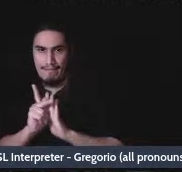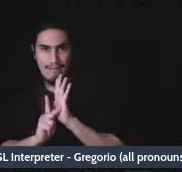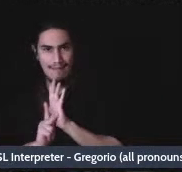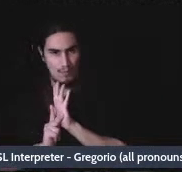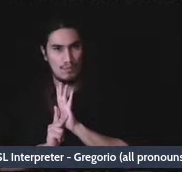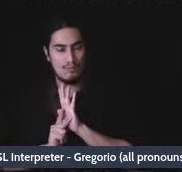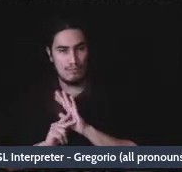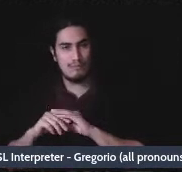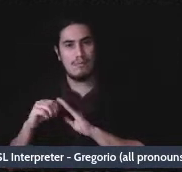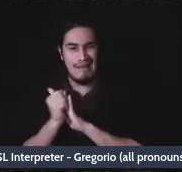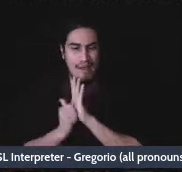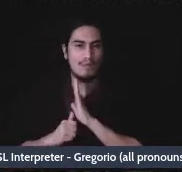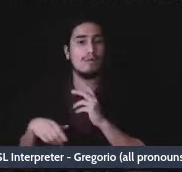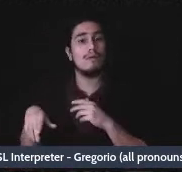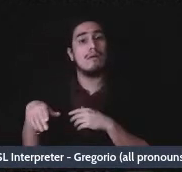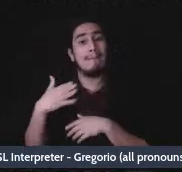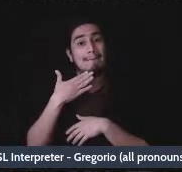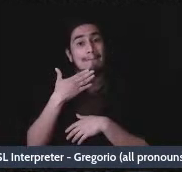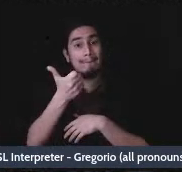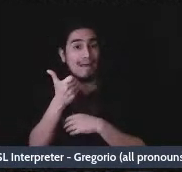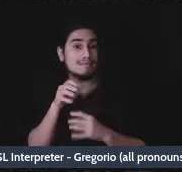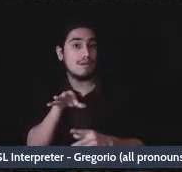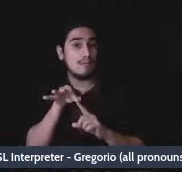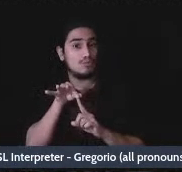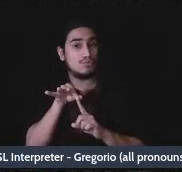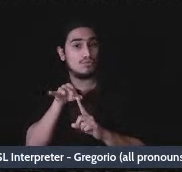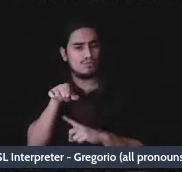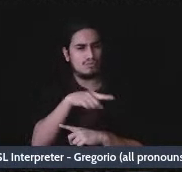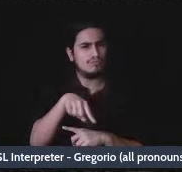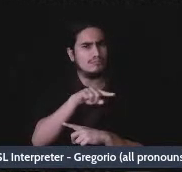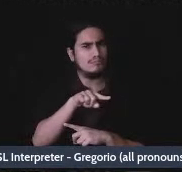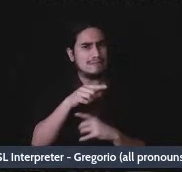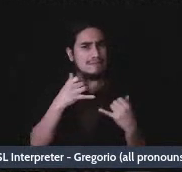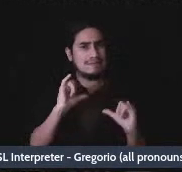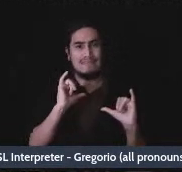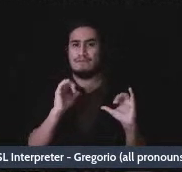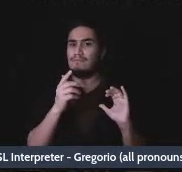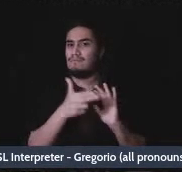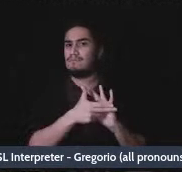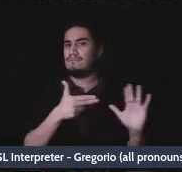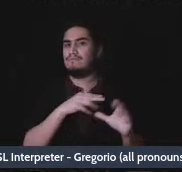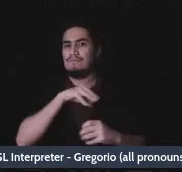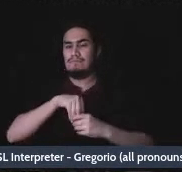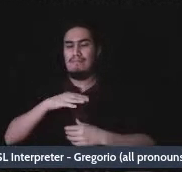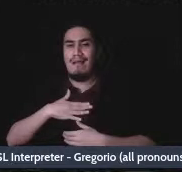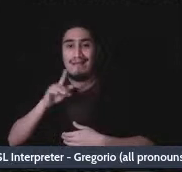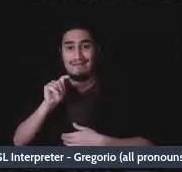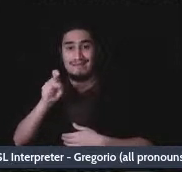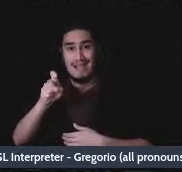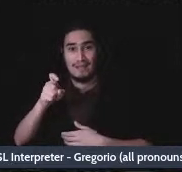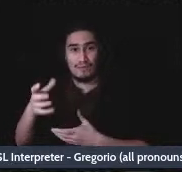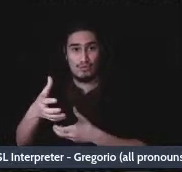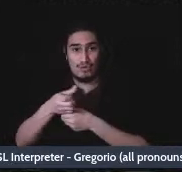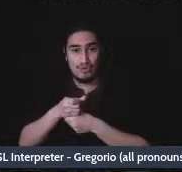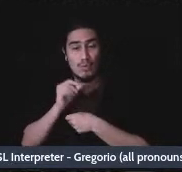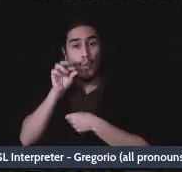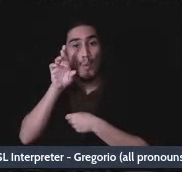is the best move not to declare these funds in any way on my tax return, or am I obligated to